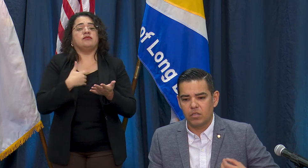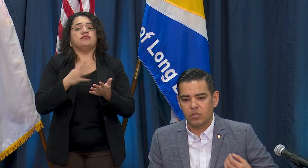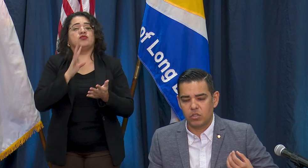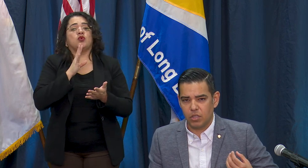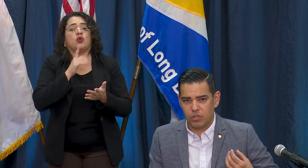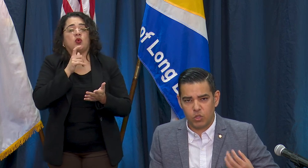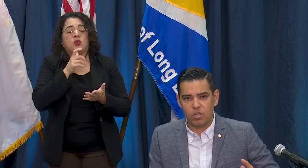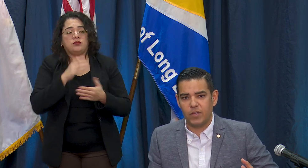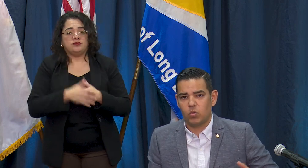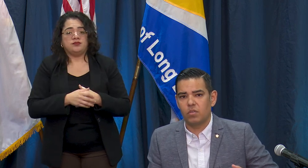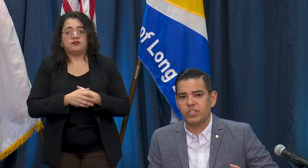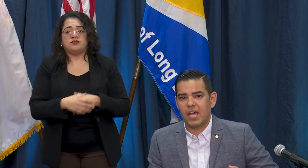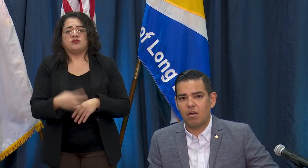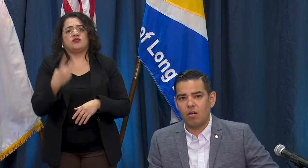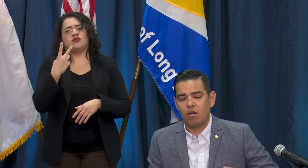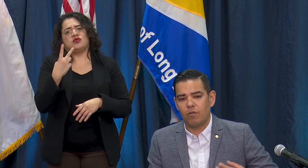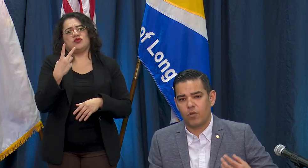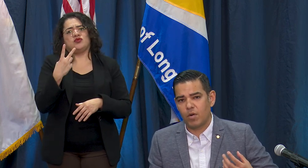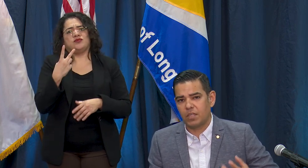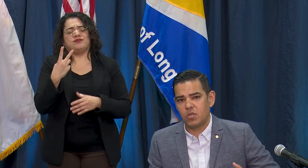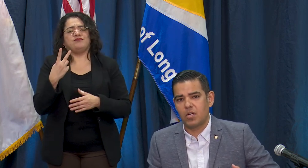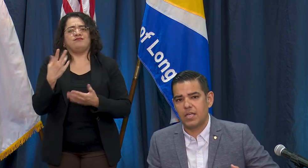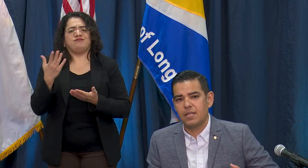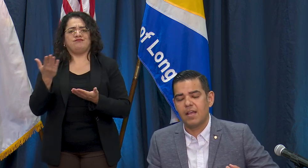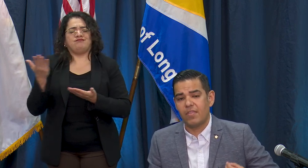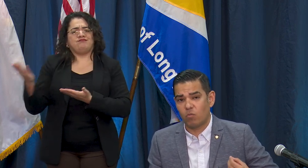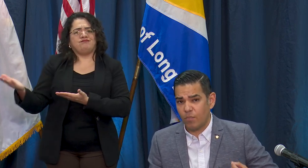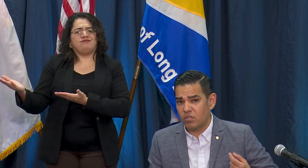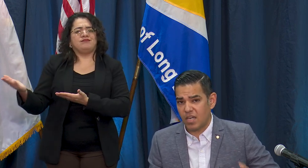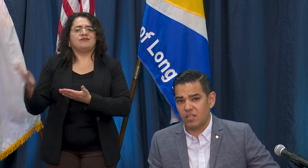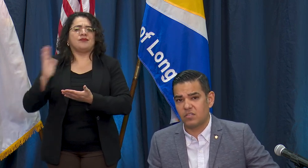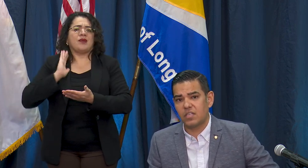two individuals that are from our community and that represent us in